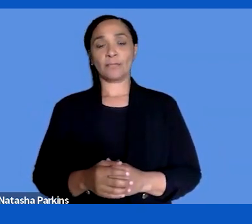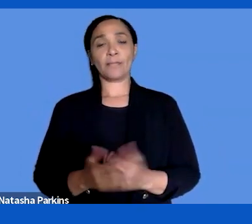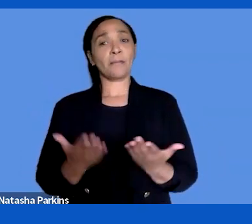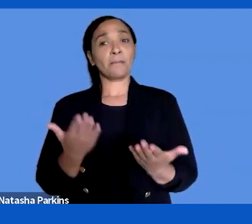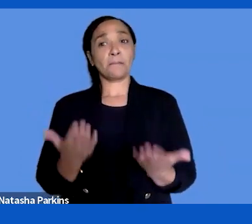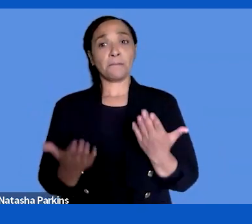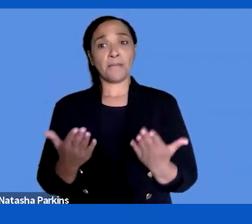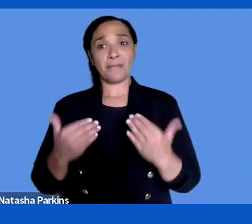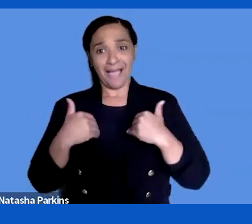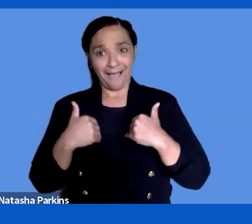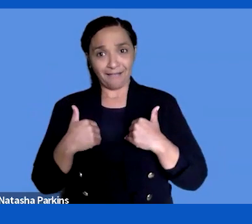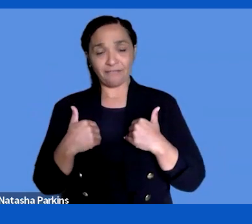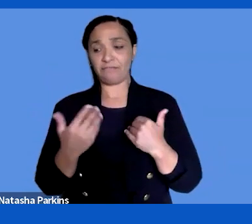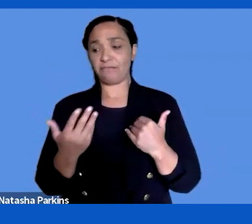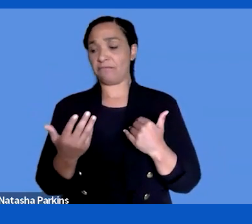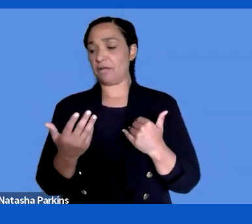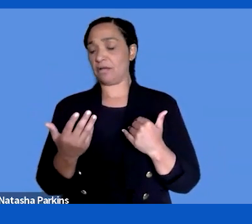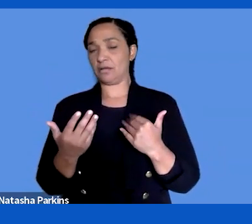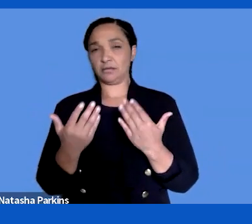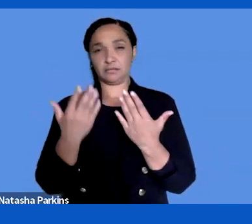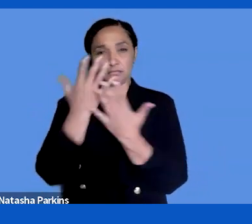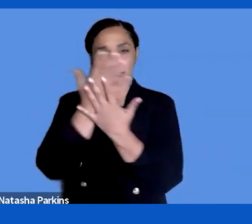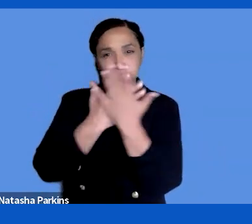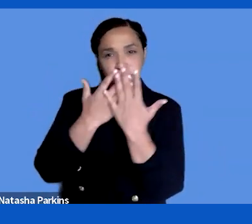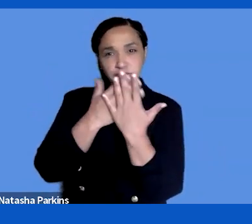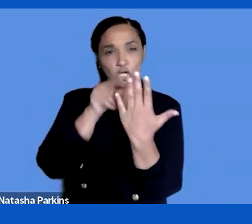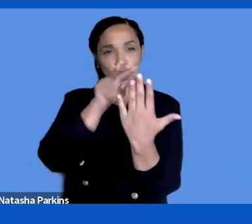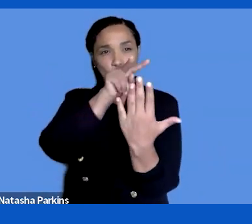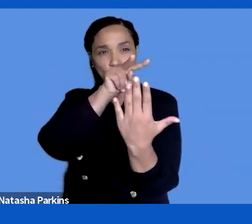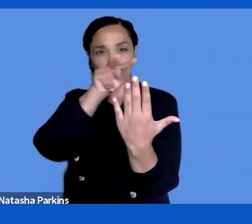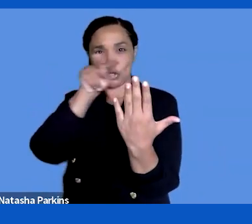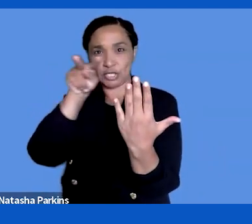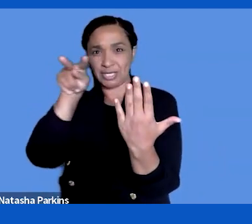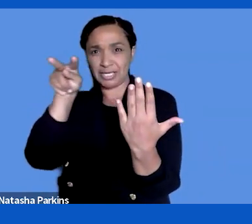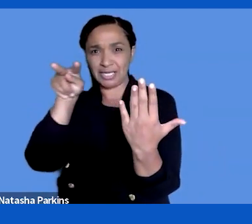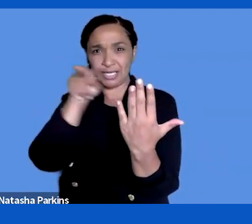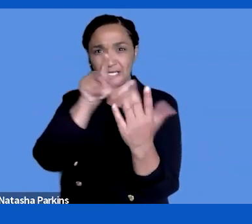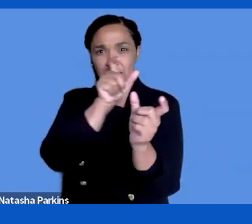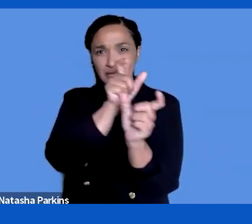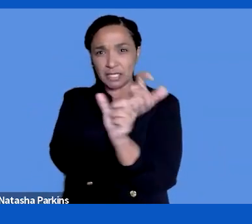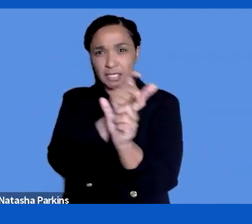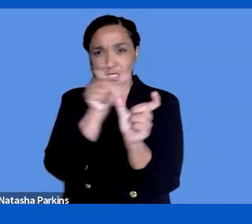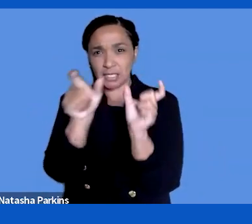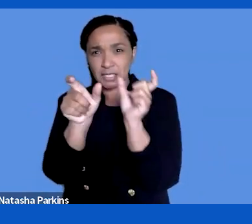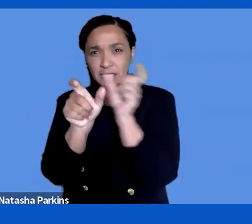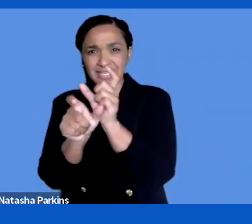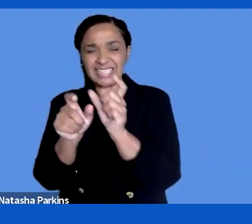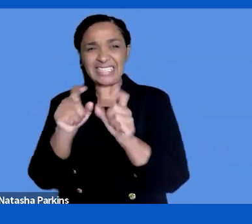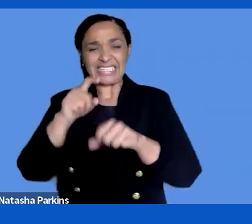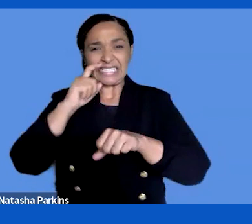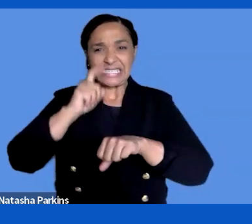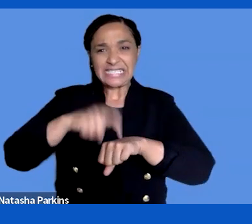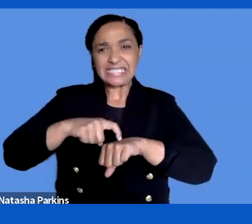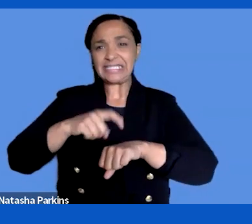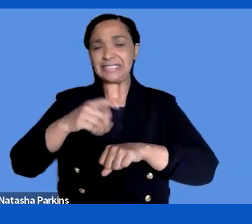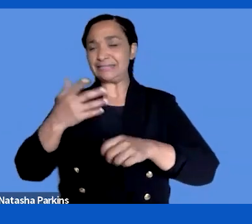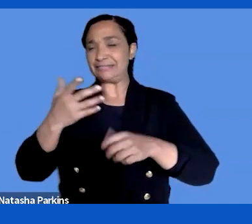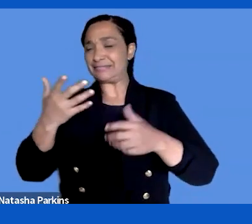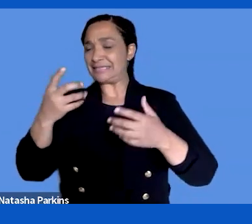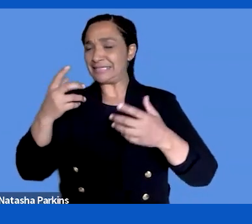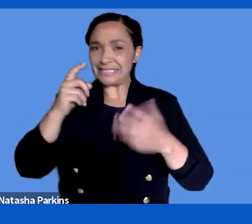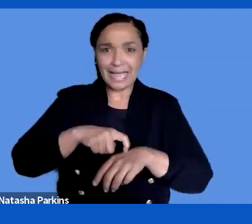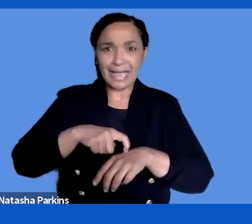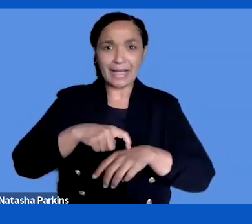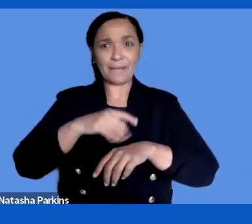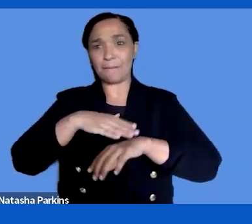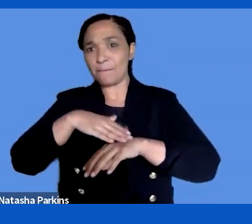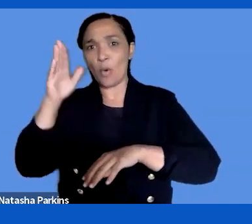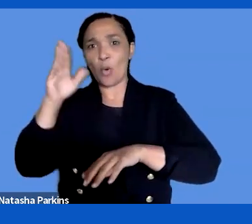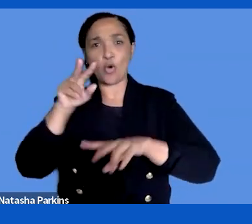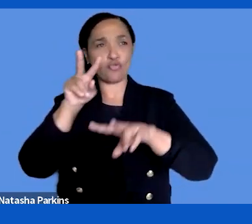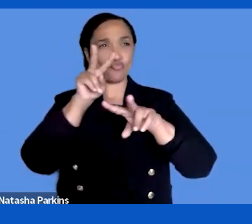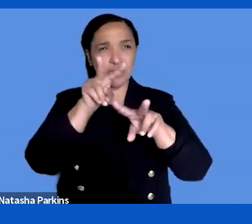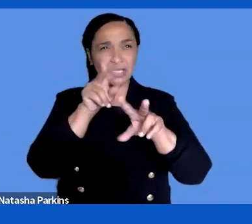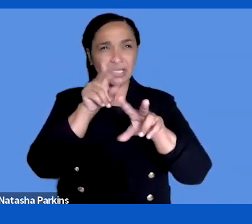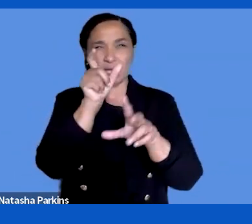reading it will take so much effort to read something. You don't want to spend a lot of